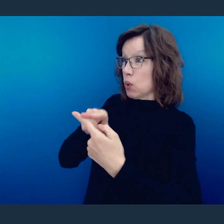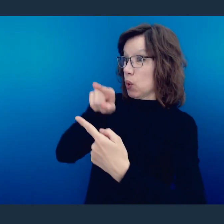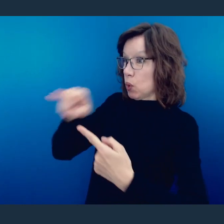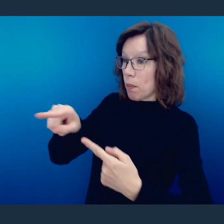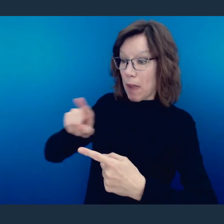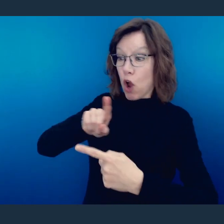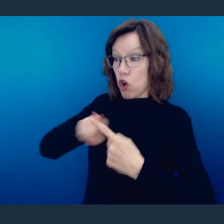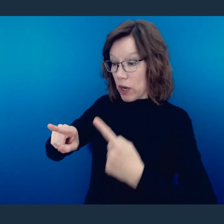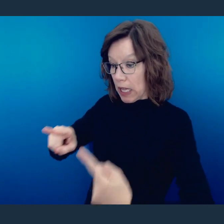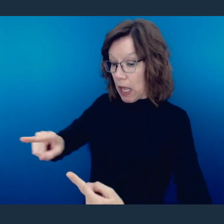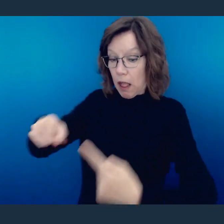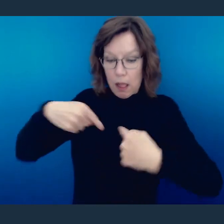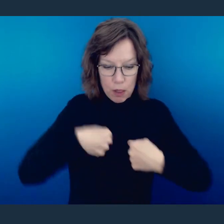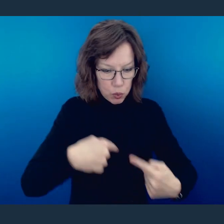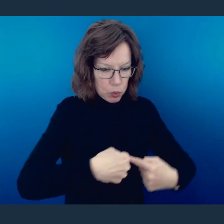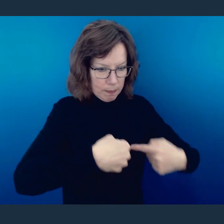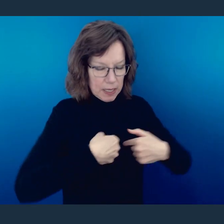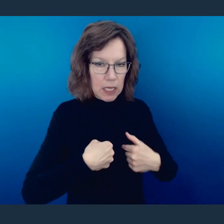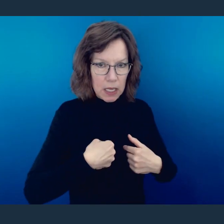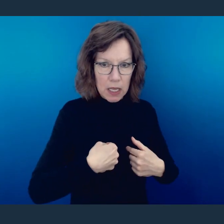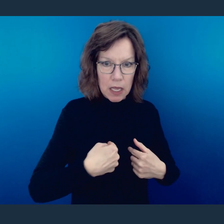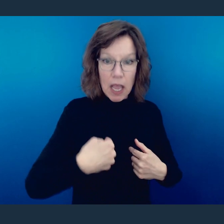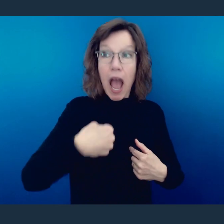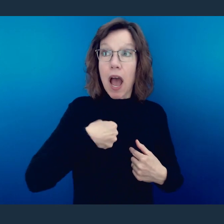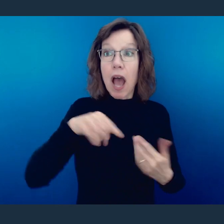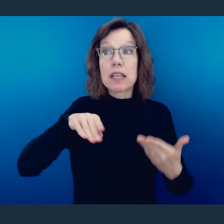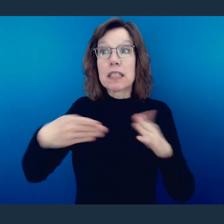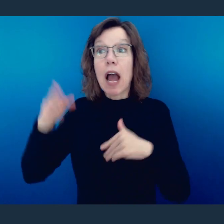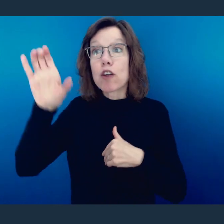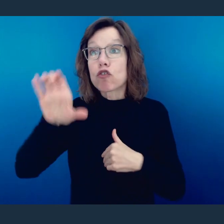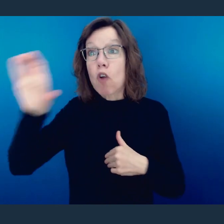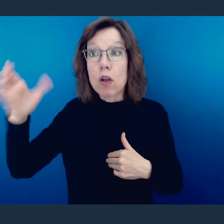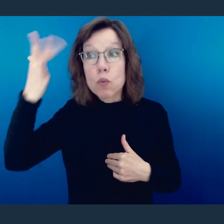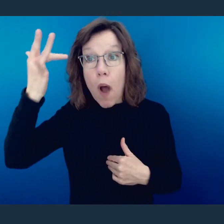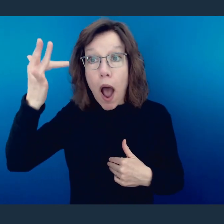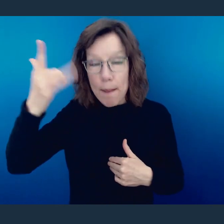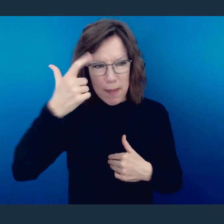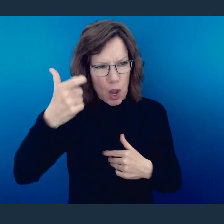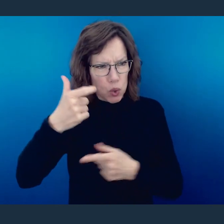at you fell on Me. I went to the cross because you were a sinner. I went to the cross -- and